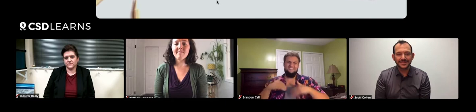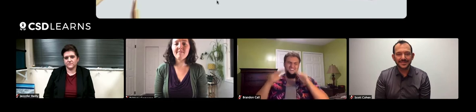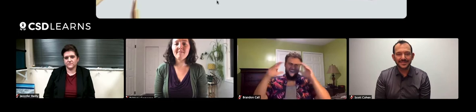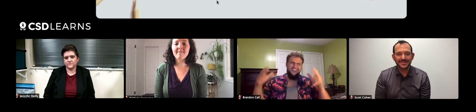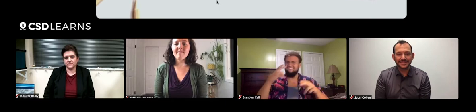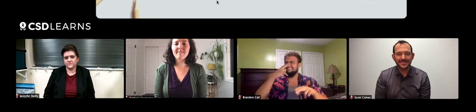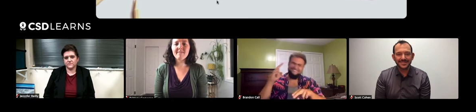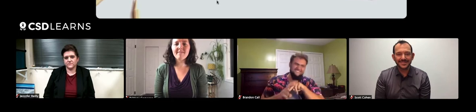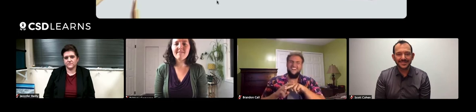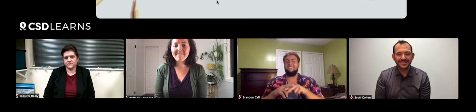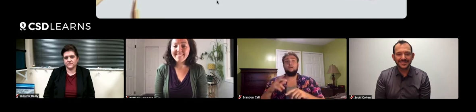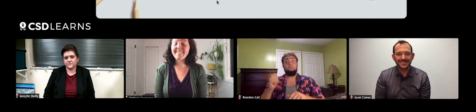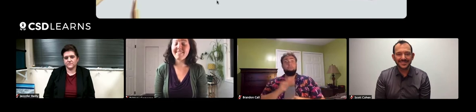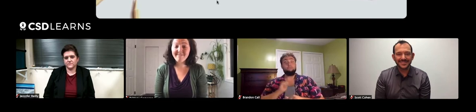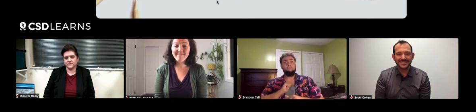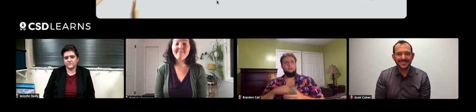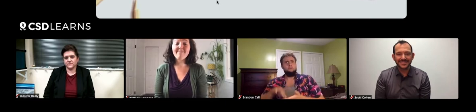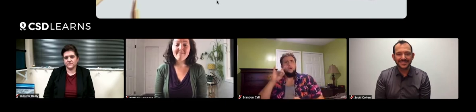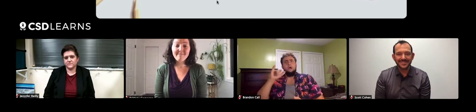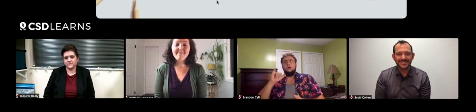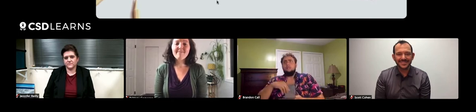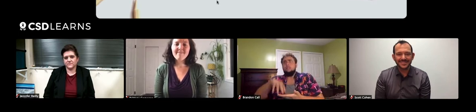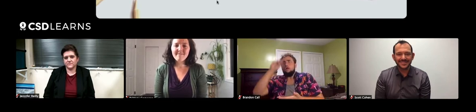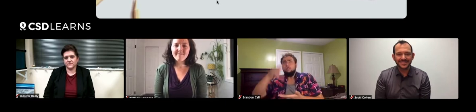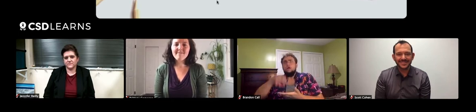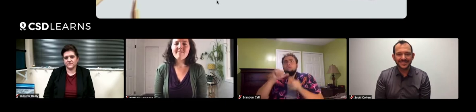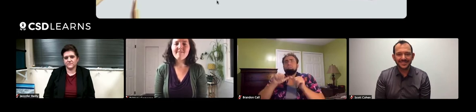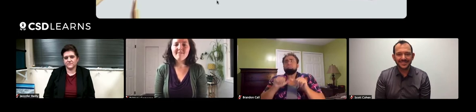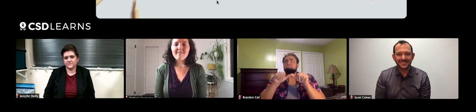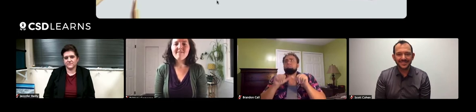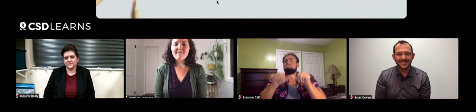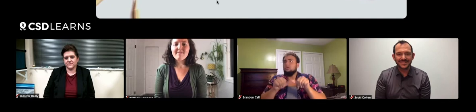and we had a lot of fun. My friend and I realized that we were constantly learning.